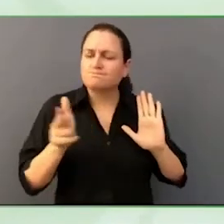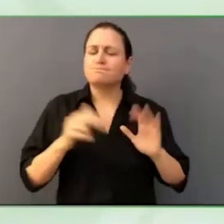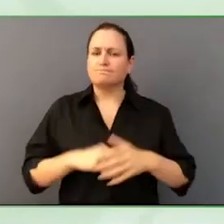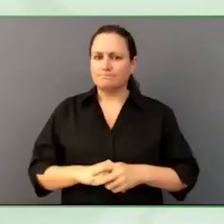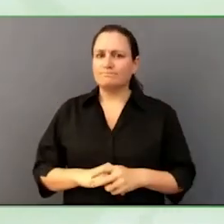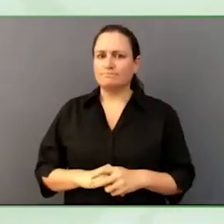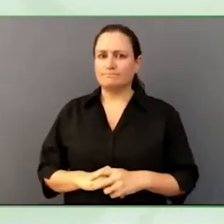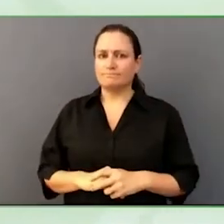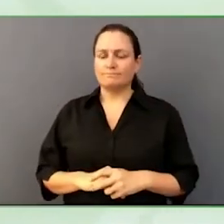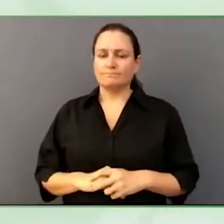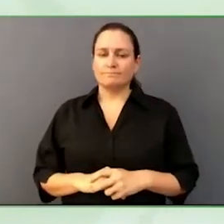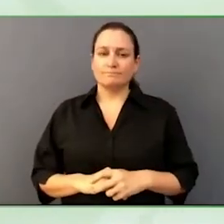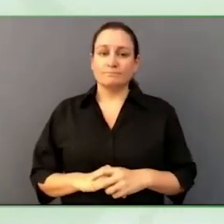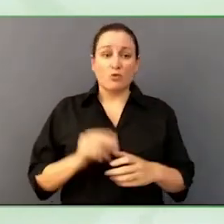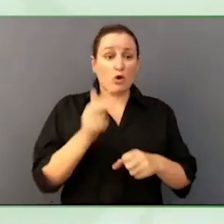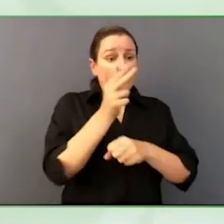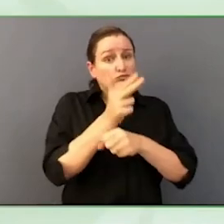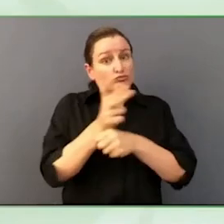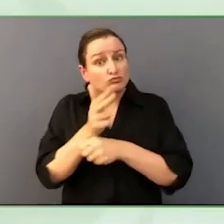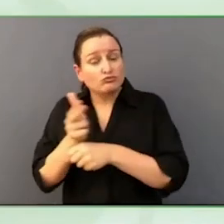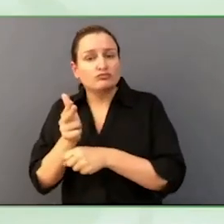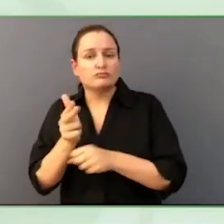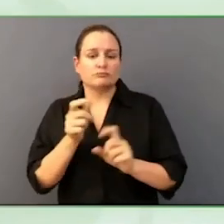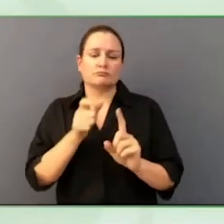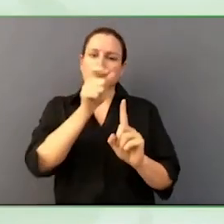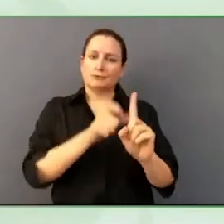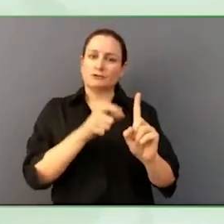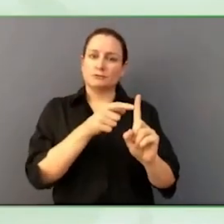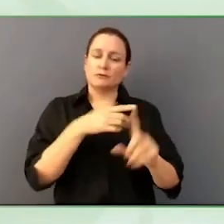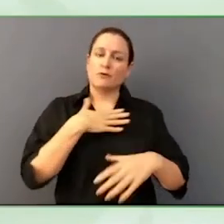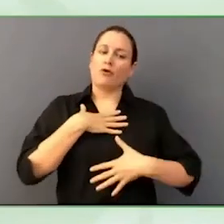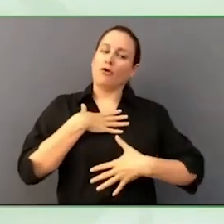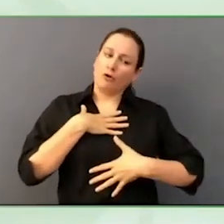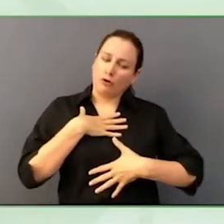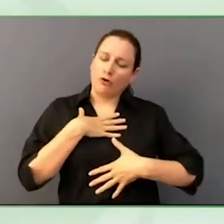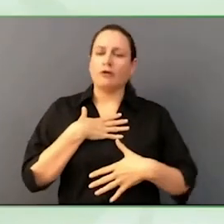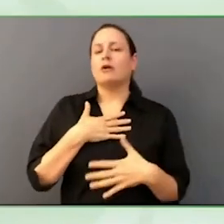And not just the news items. We are an important source of inspiration.